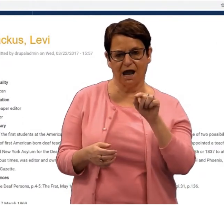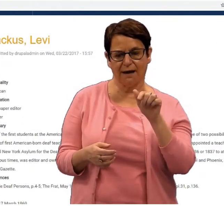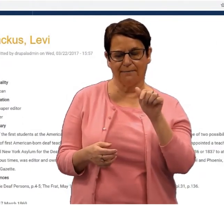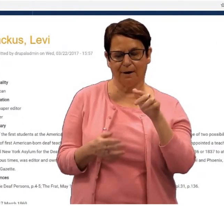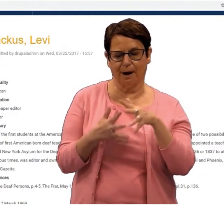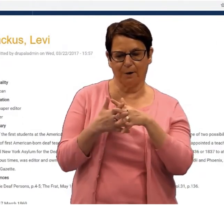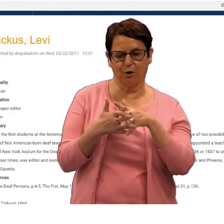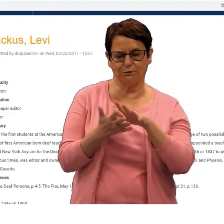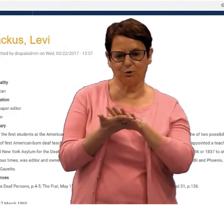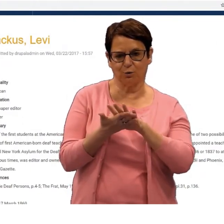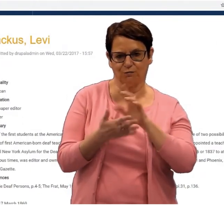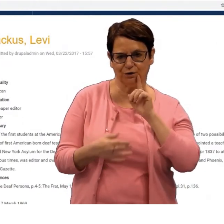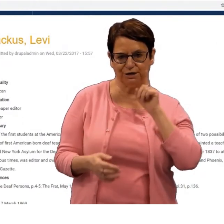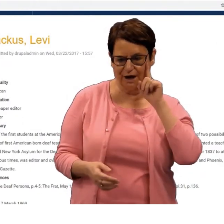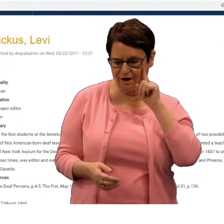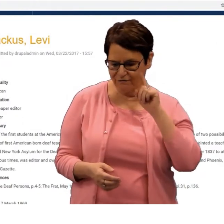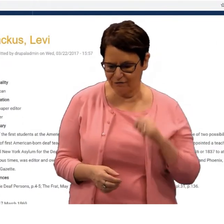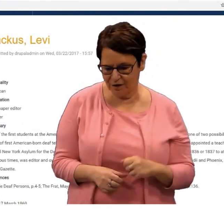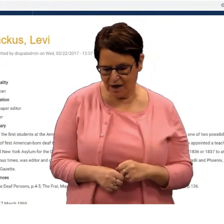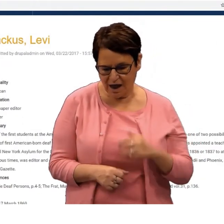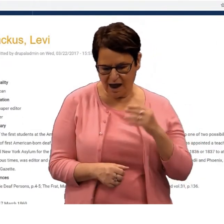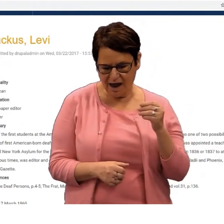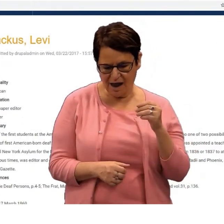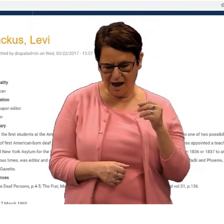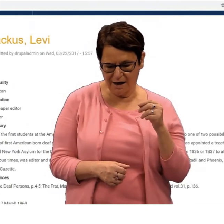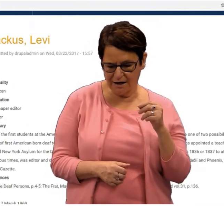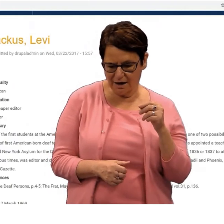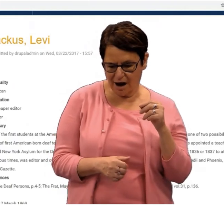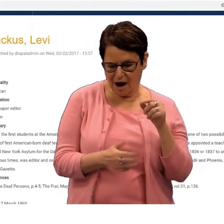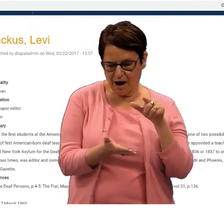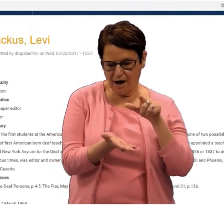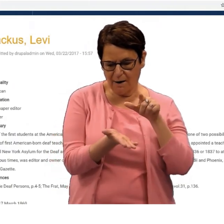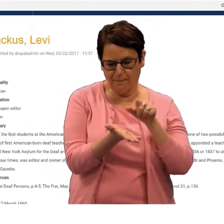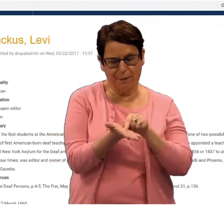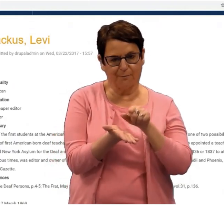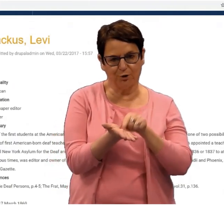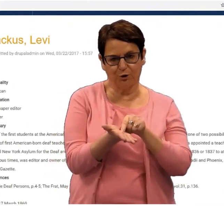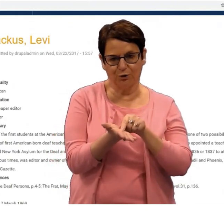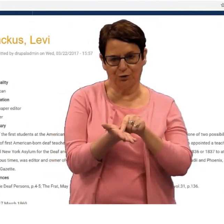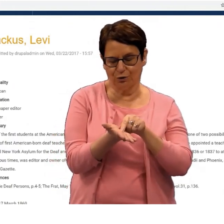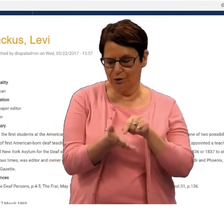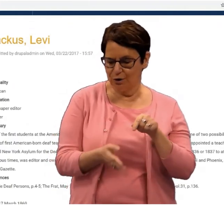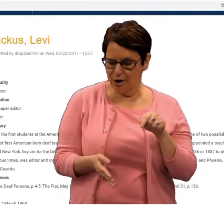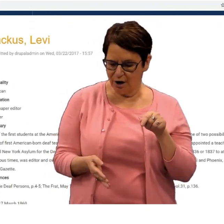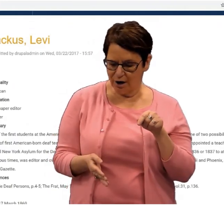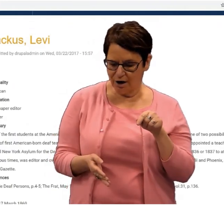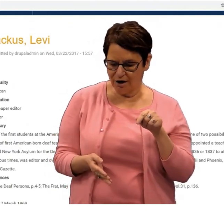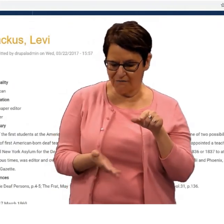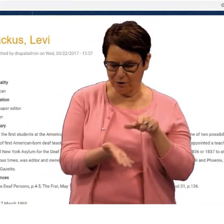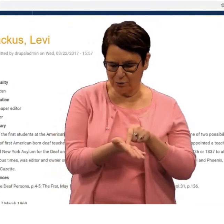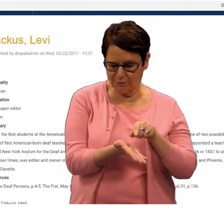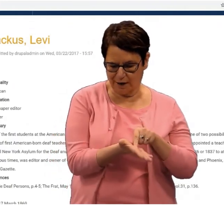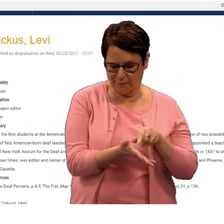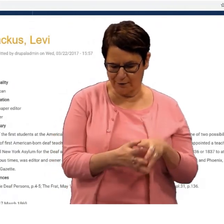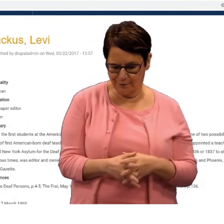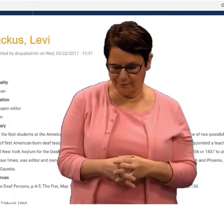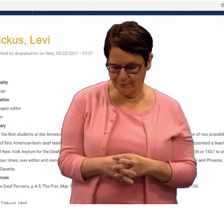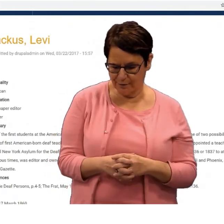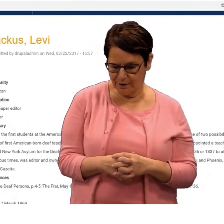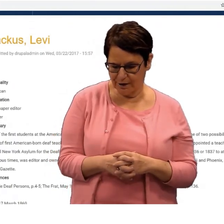He was one of the first students at the American School for the Deaf, and he published a newspaper.